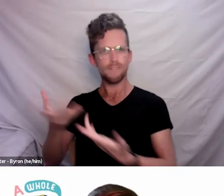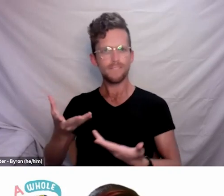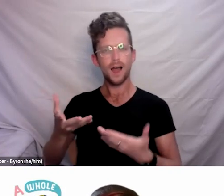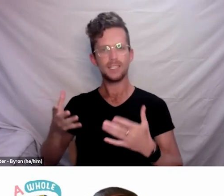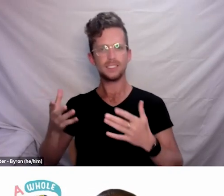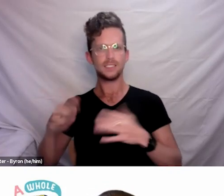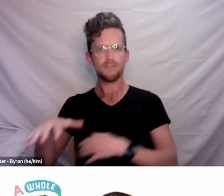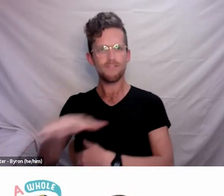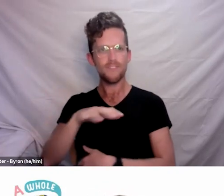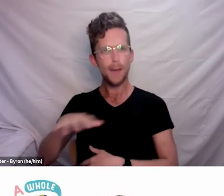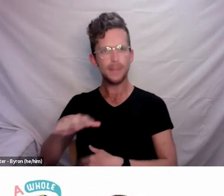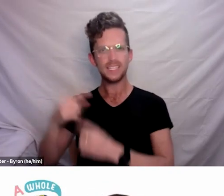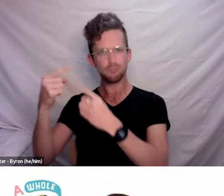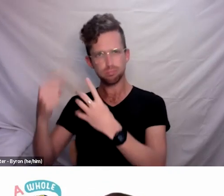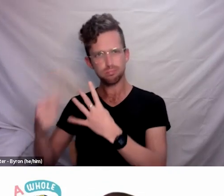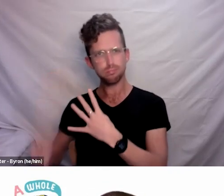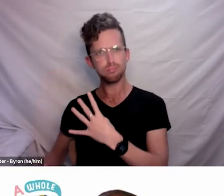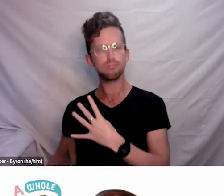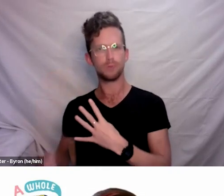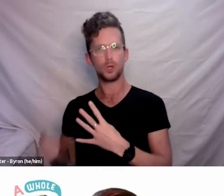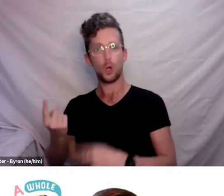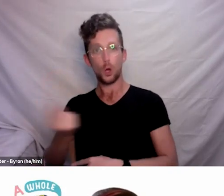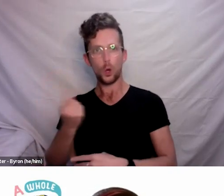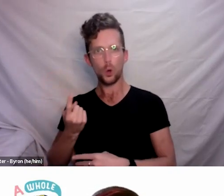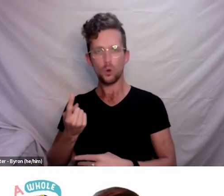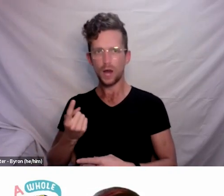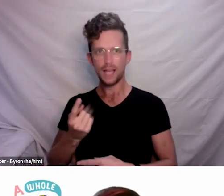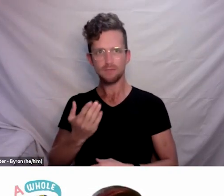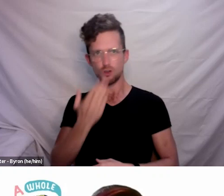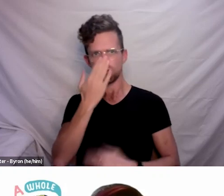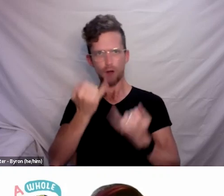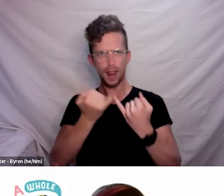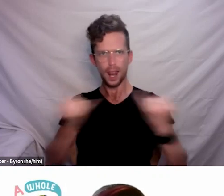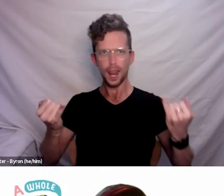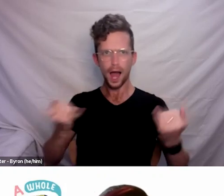who are supporting people on the ground, who during this recent period